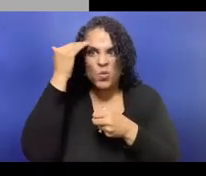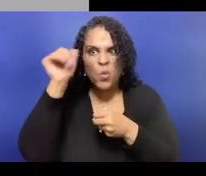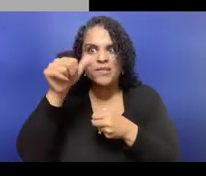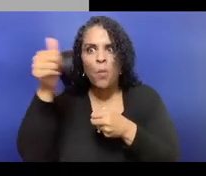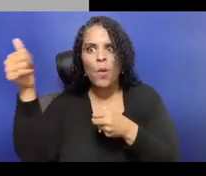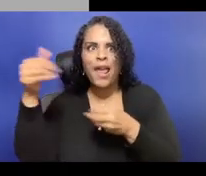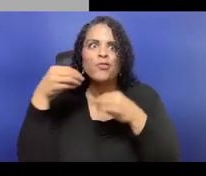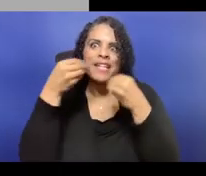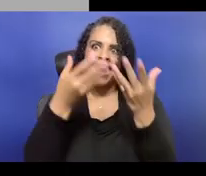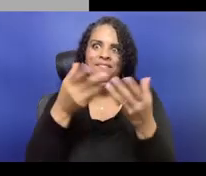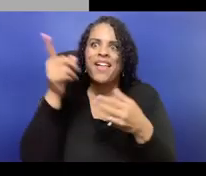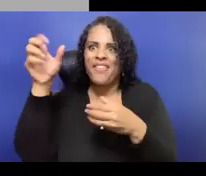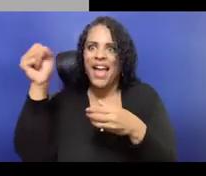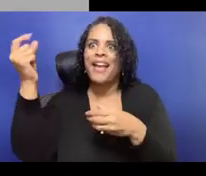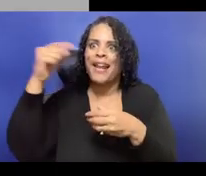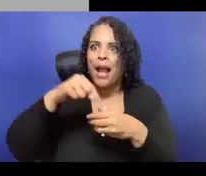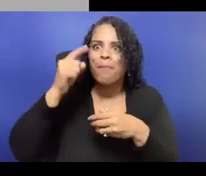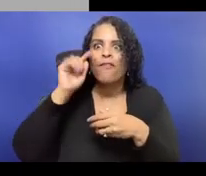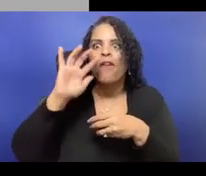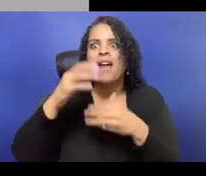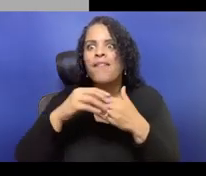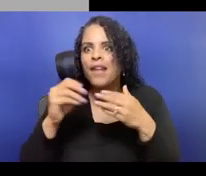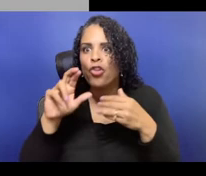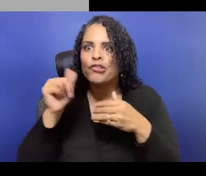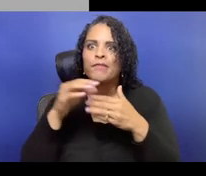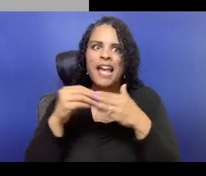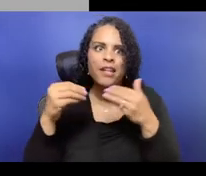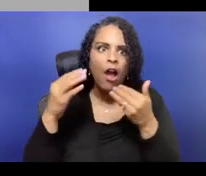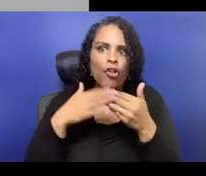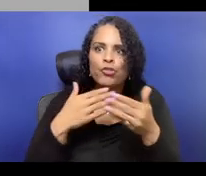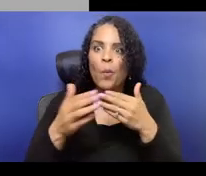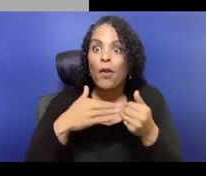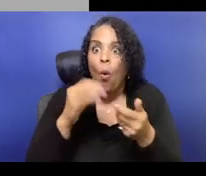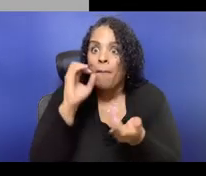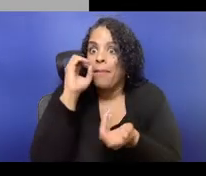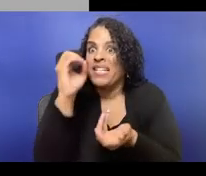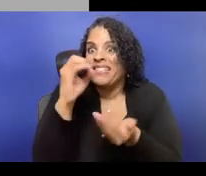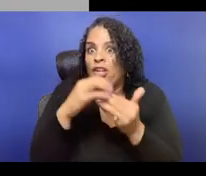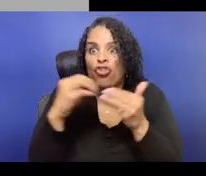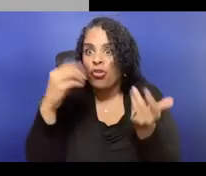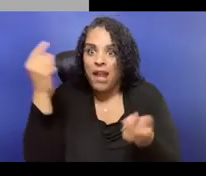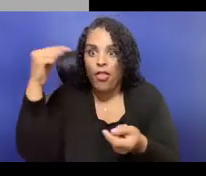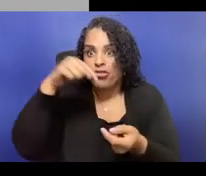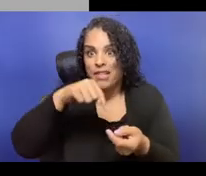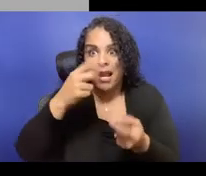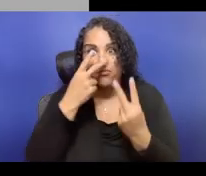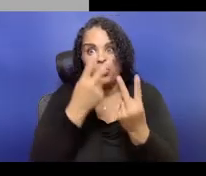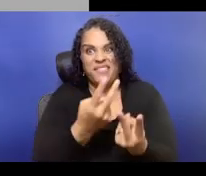Jason, do you wanna add things on this? Yeah, sure, and the other kind of big component